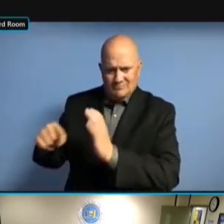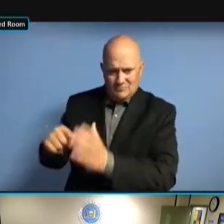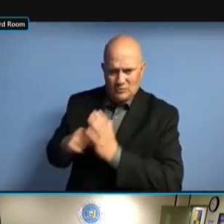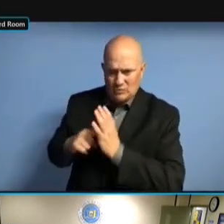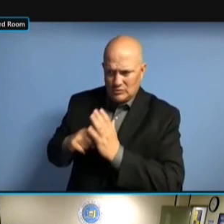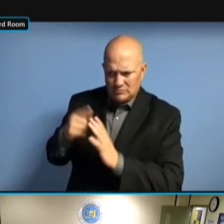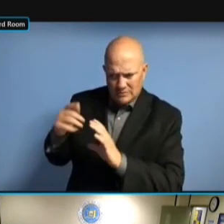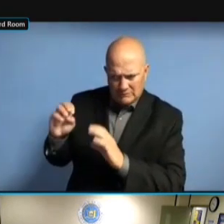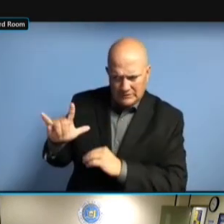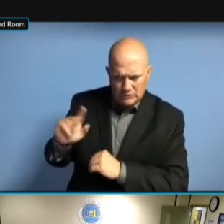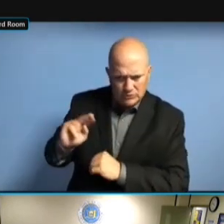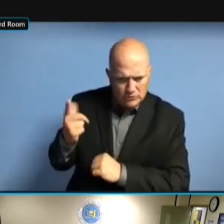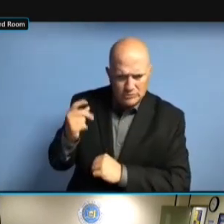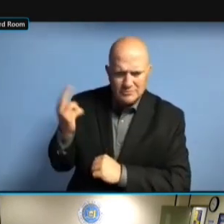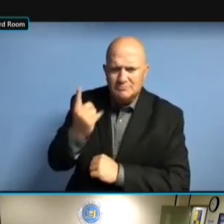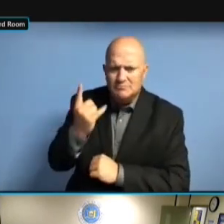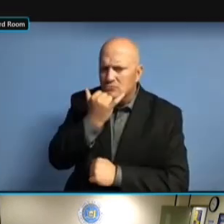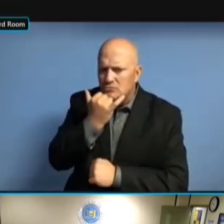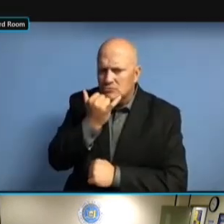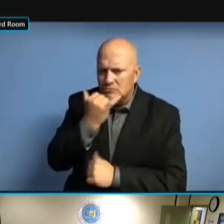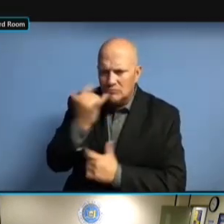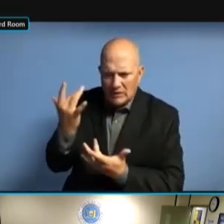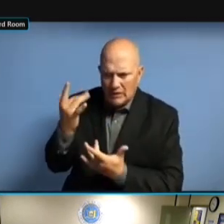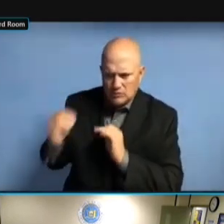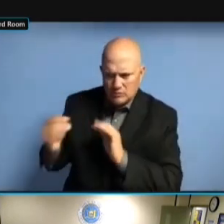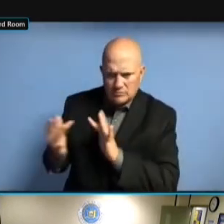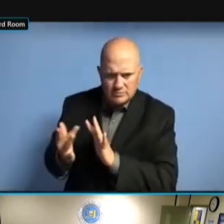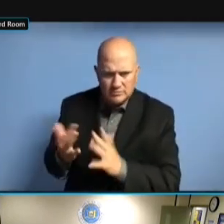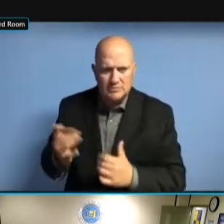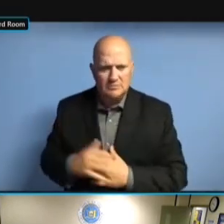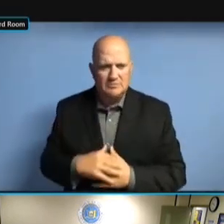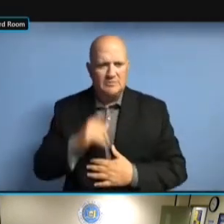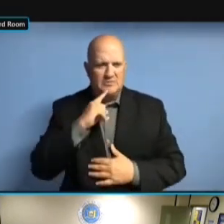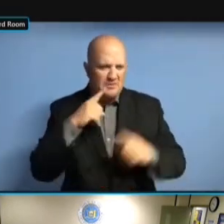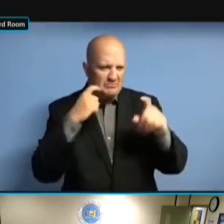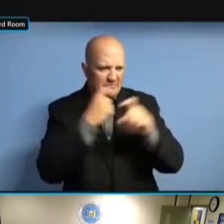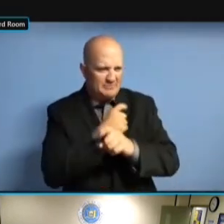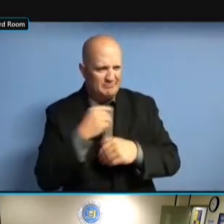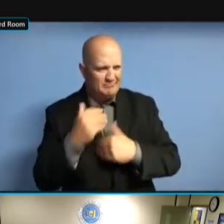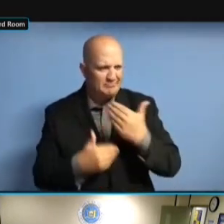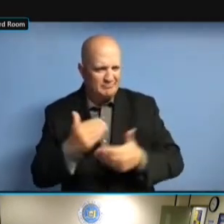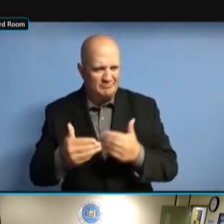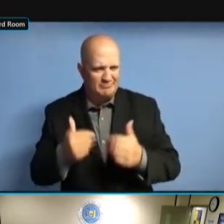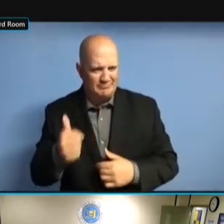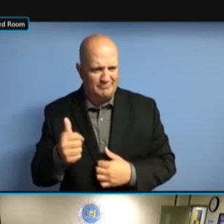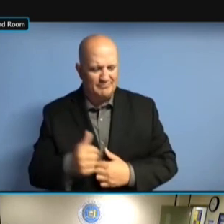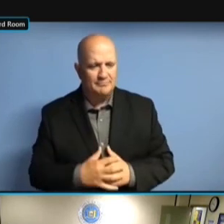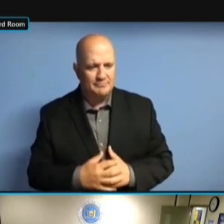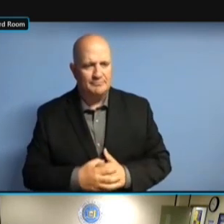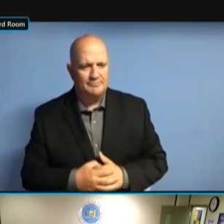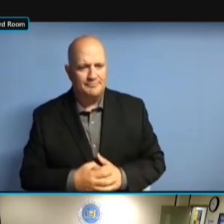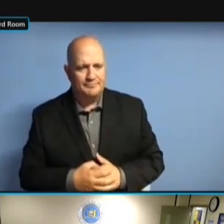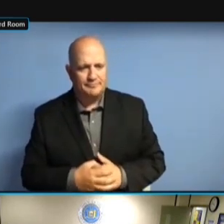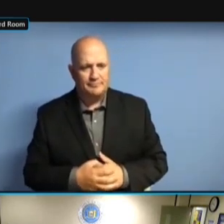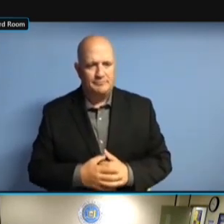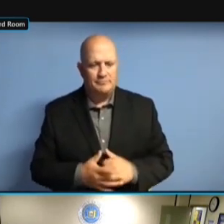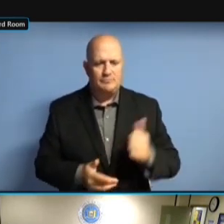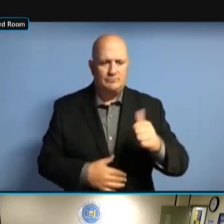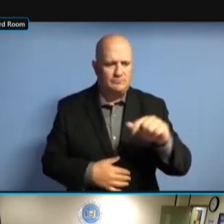THE AGE. >> I SHOULD SAY, WE THE AGE. >> I SHOULD SAY, WE STILL I SHOULD SAY, WE STILL I SHOULD SAY, WE STILL REQUIRE I SHOULD SAY, WE STILL REQUIRE THEY I SHOULD SAY, WE STILL REQUIRE THEY FILE I SHOULD SAY, WE STILL REQUIRE THEY FILE AS I SHOULD SAY, WE STILL REQUIRE THEY FILE AS TREASURER REQUIRE THEY FILE AS TREASURER REQUIRE THEY FILE AS TREASURER AND REQUIRE THEY FILE AS TREASURER AND ASSISTANT REQUIRE THEY FILE AS TREASURER AND ASSISTANT TREASURER? AND ASSISTANT TREASURER? AND ASSISTANT TREASURER? >> AND ASSISTANT TREASURER? >> I AND ASSISTANT TREASURER? >> I THINK AND ASSISTANT TREASURER? >> I THINK IT'S AND ASSISTANT TREASURER? >> I THINK IT'S JUST AND ASSISTANT TREASURER? >> I THINK IT'S JUST A I THINK IT'S JUST A I THINK IT'S JUST A TREASURER. TREASURER. TREASURER. >> TREASURER. >> OR TREASURER. >> OR DOES TREASURER. >> OR DOES THE TREASURER. >> OR DOES THE FEDERAL